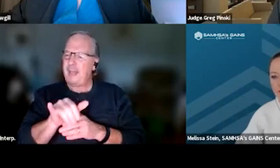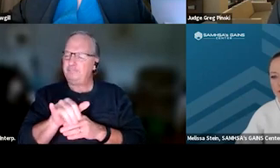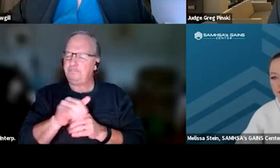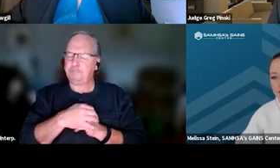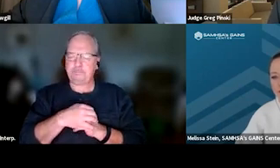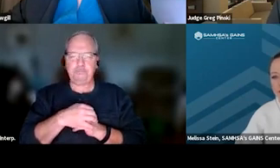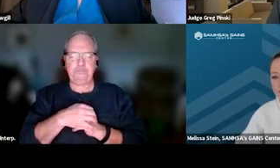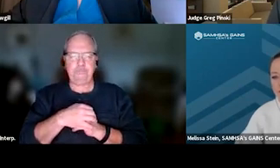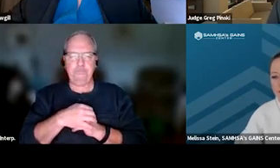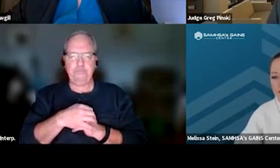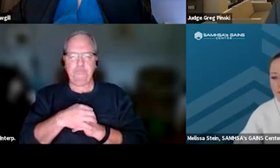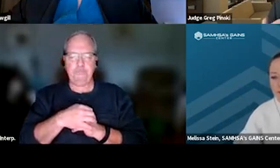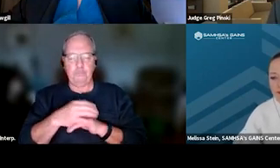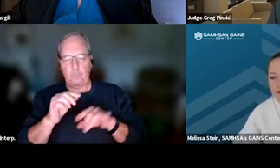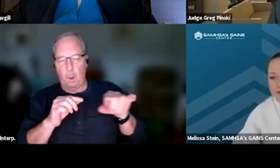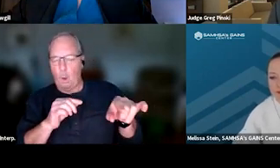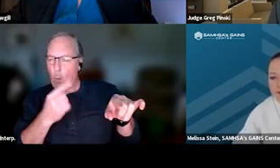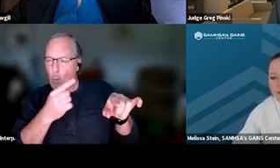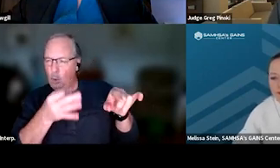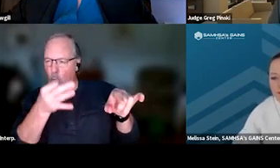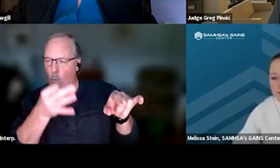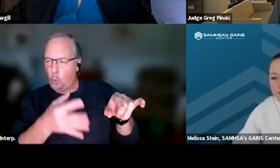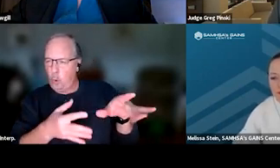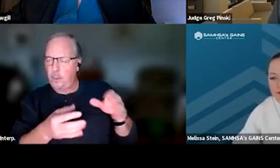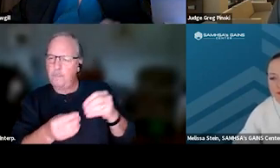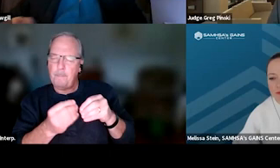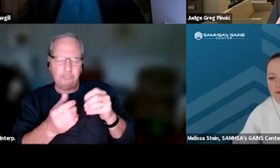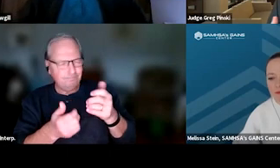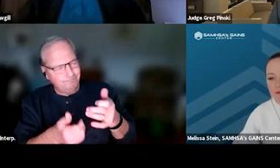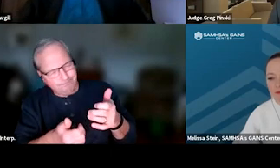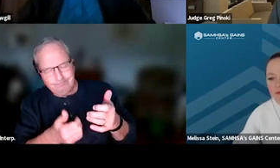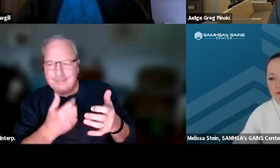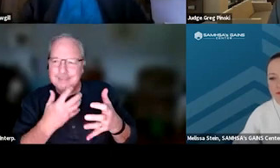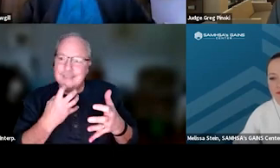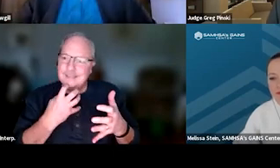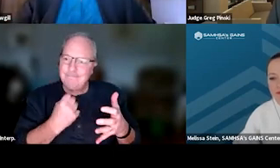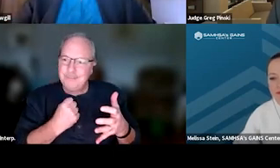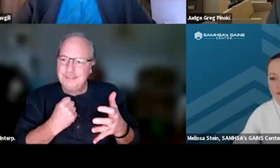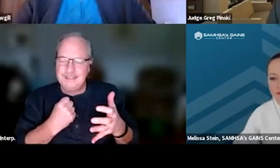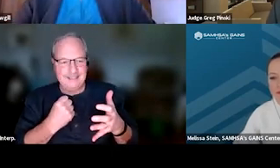I visited one court where the most desirable incentive that this court offered